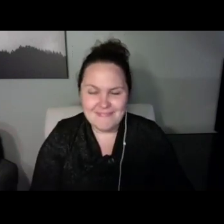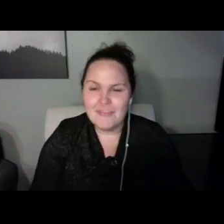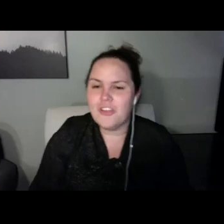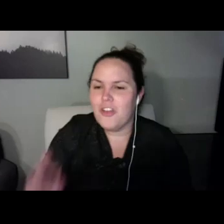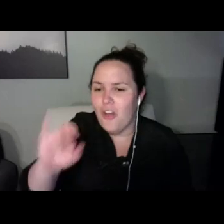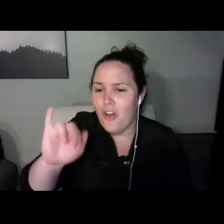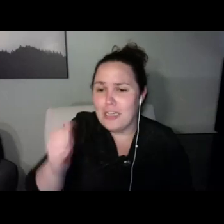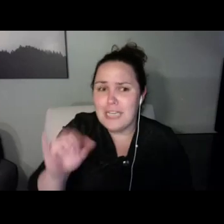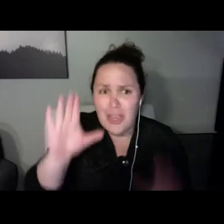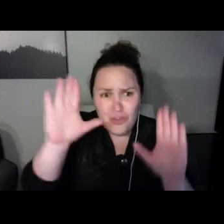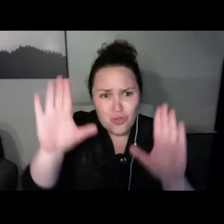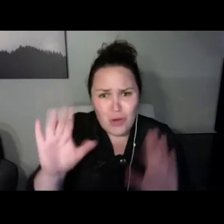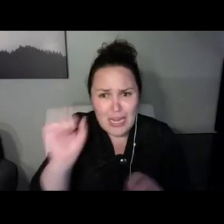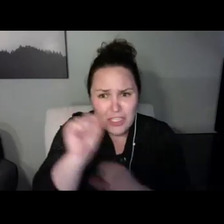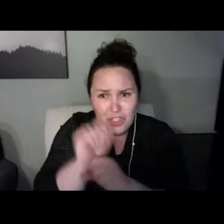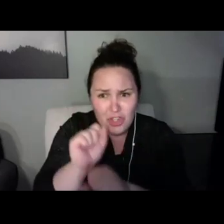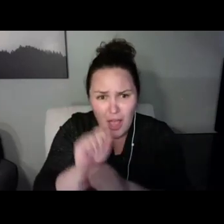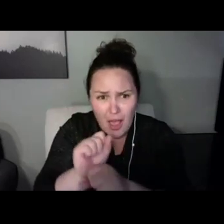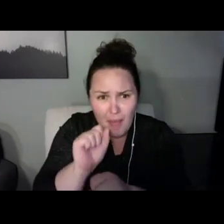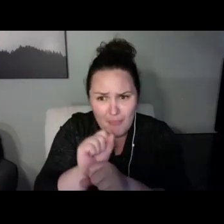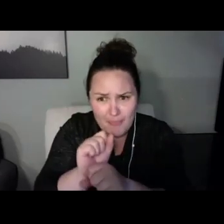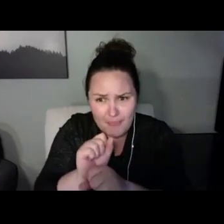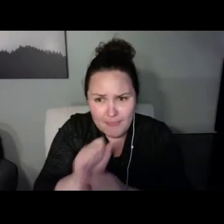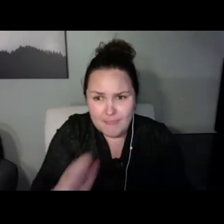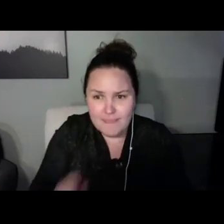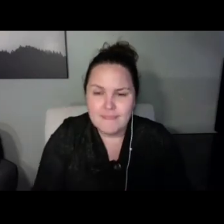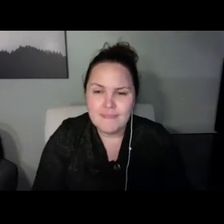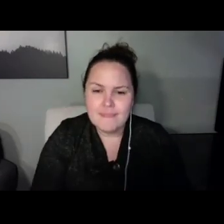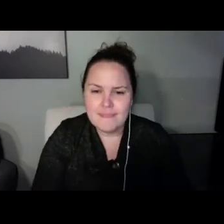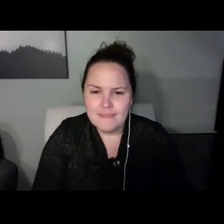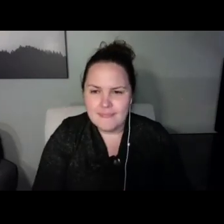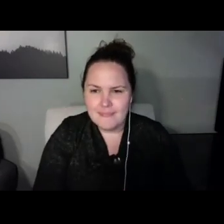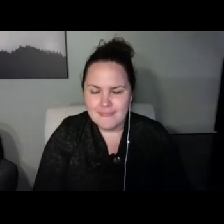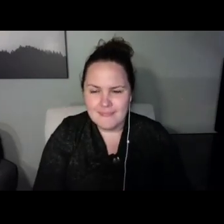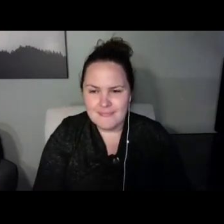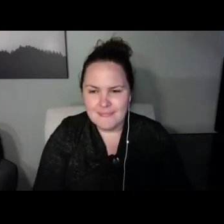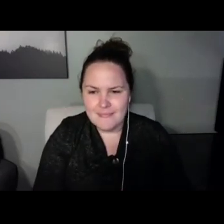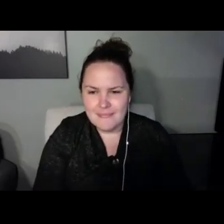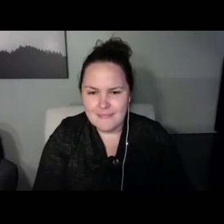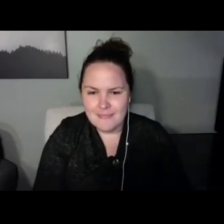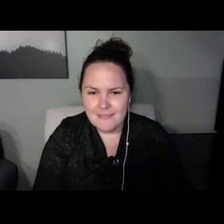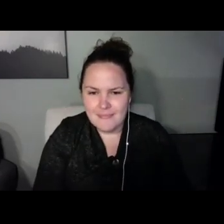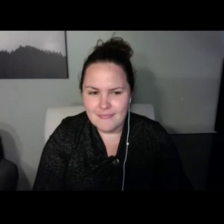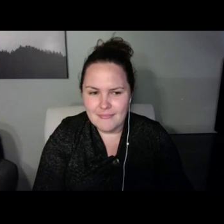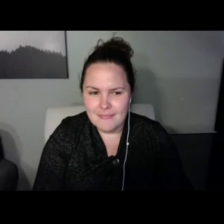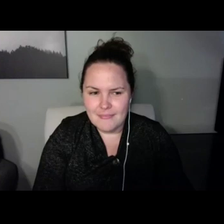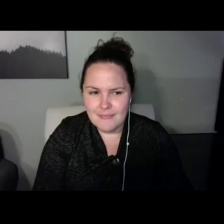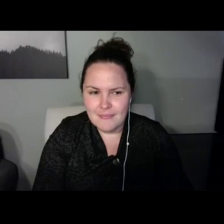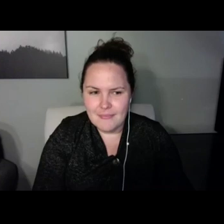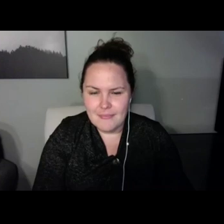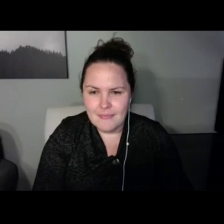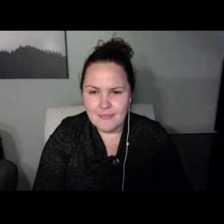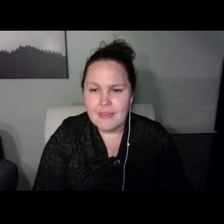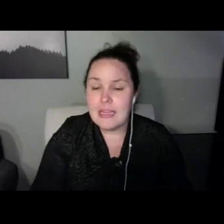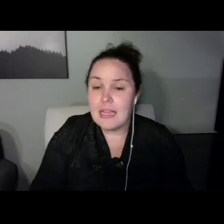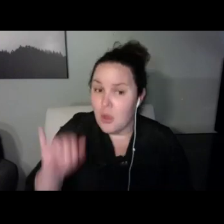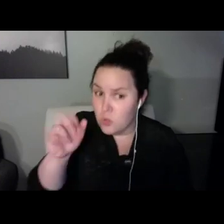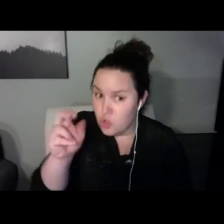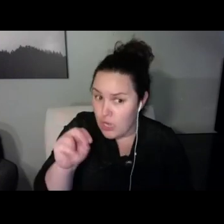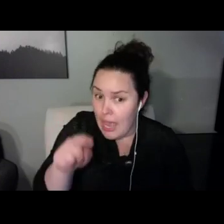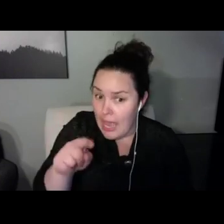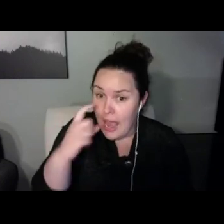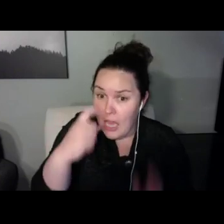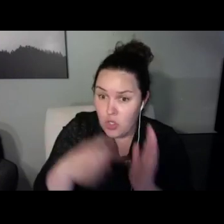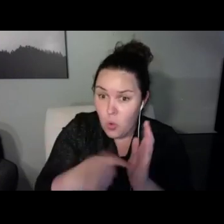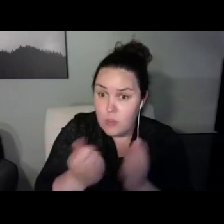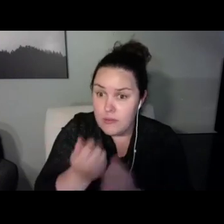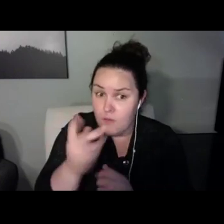So she's not eligible for a guide dog. But a support dog she is.